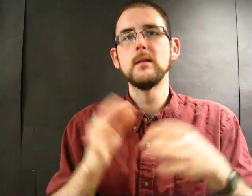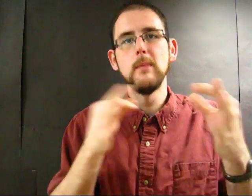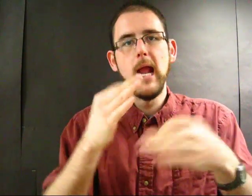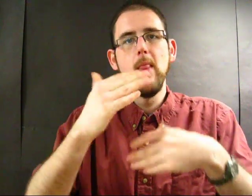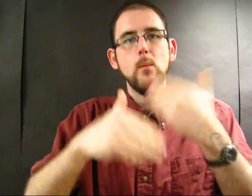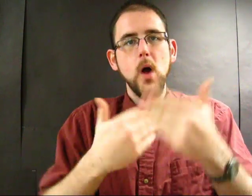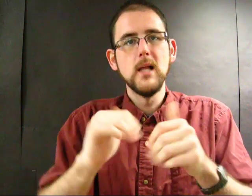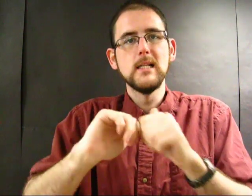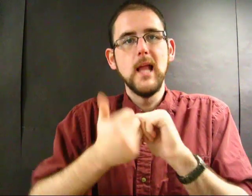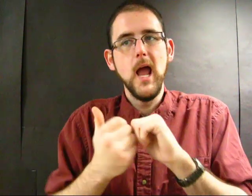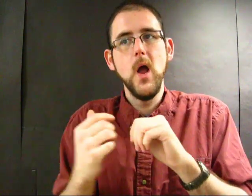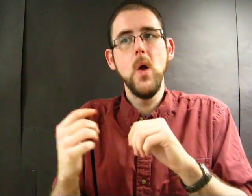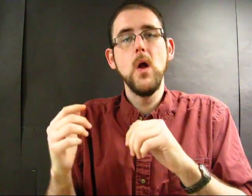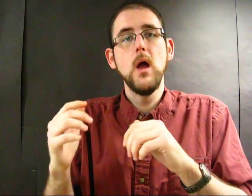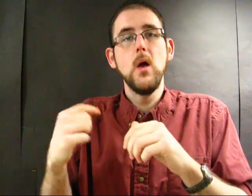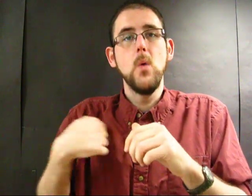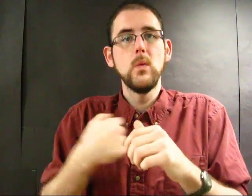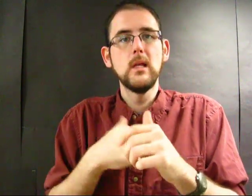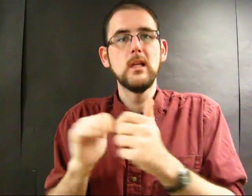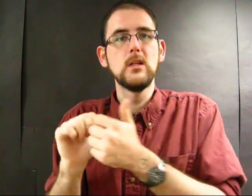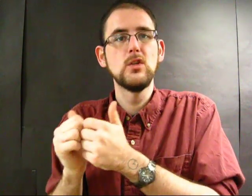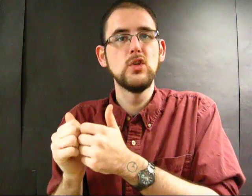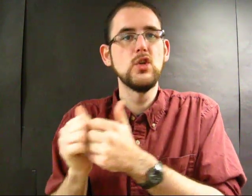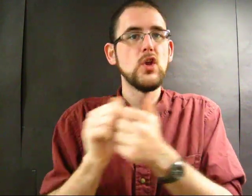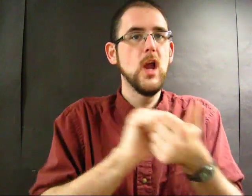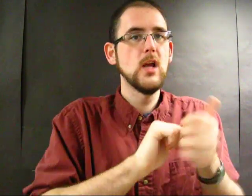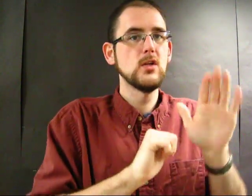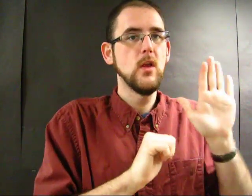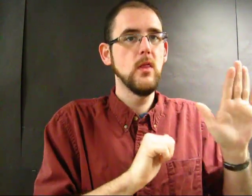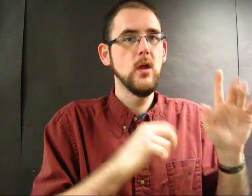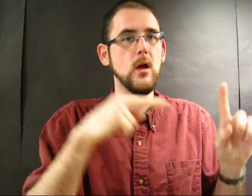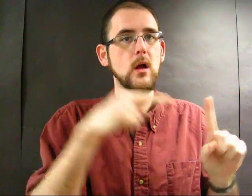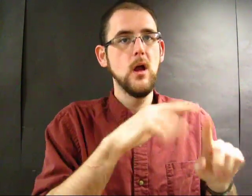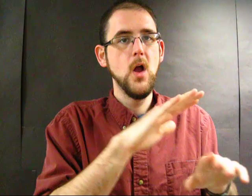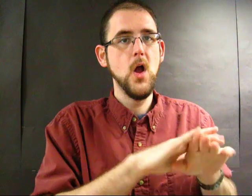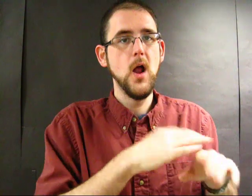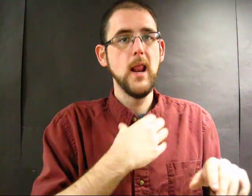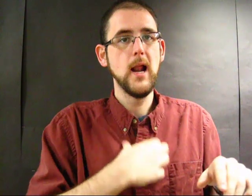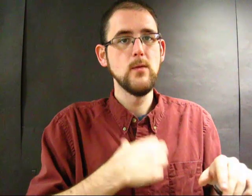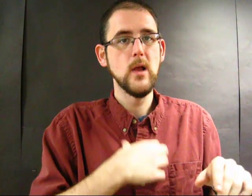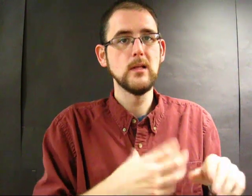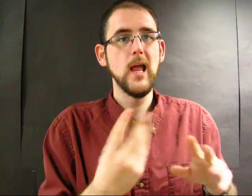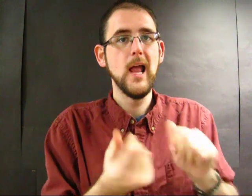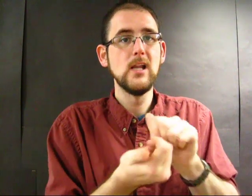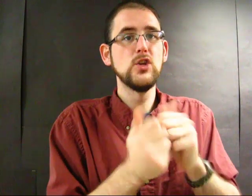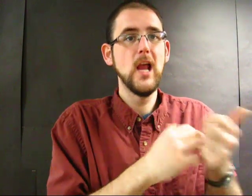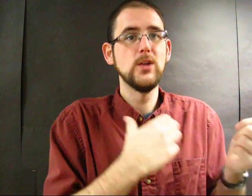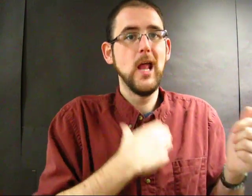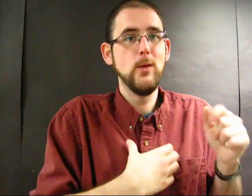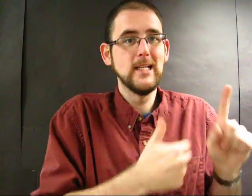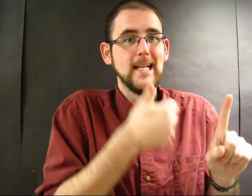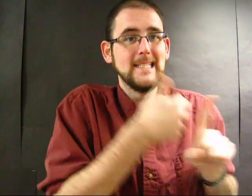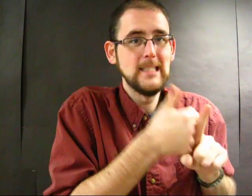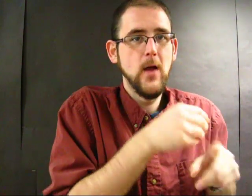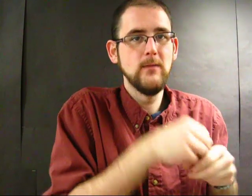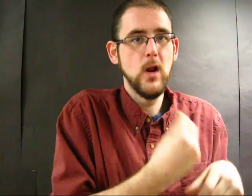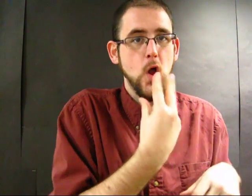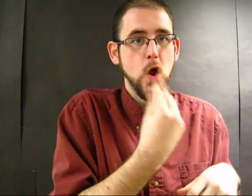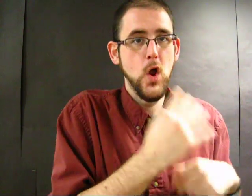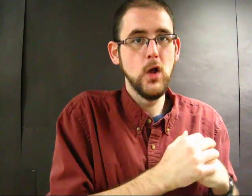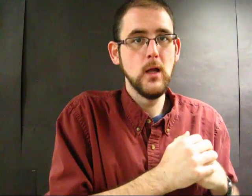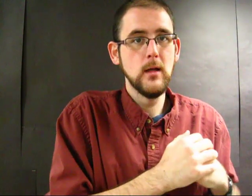The book explains the process of how we changed their views on anorexia and changed the disease itself.